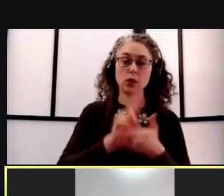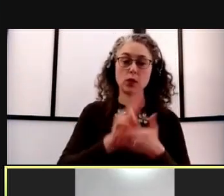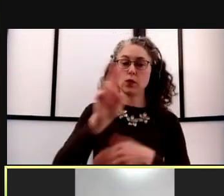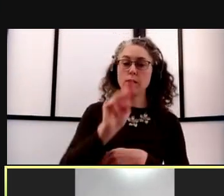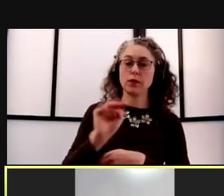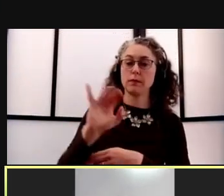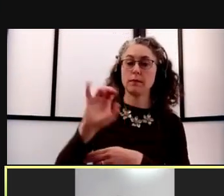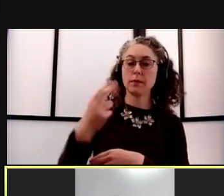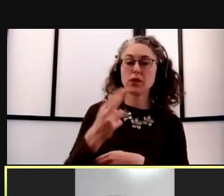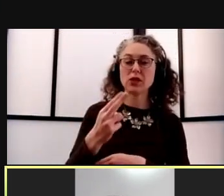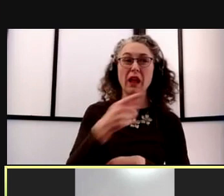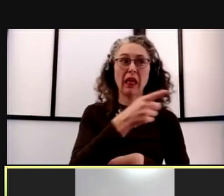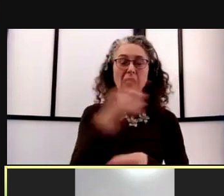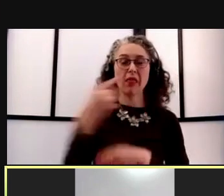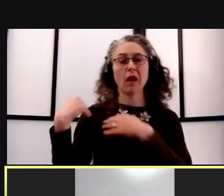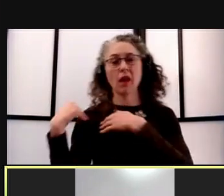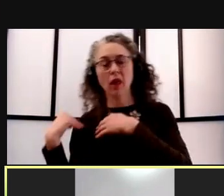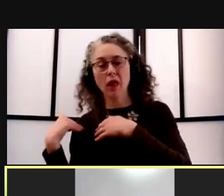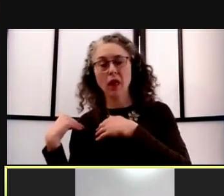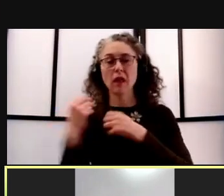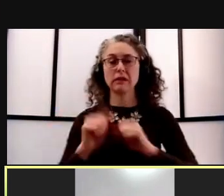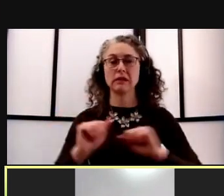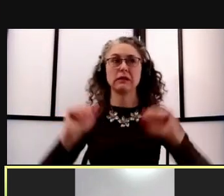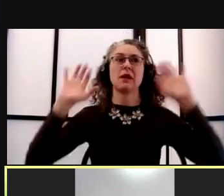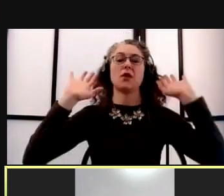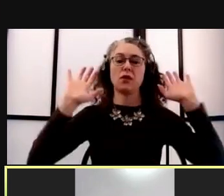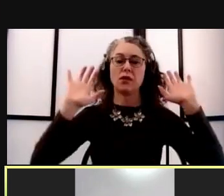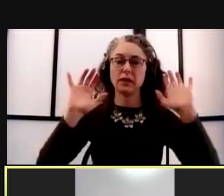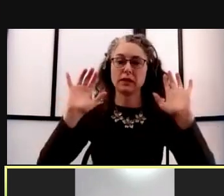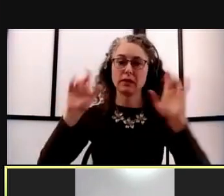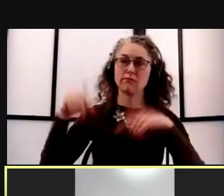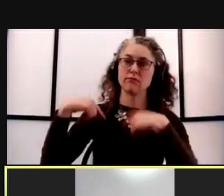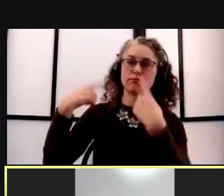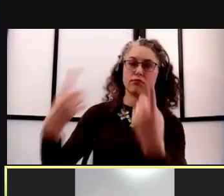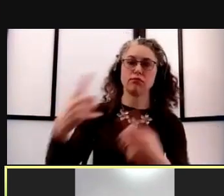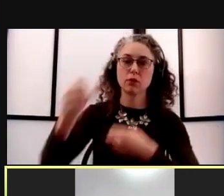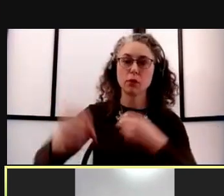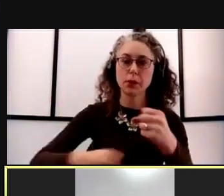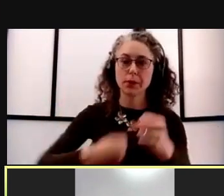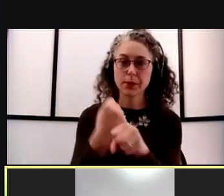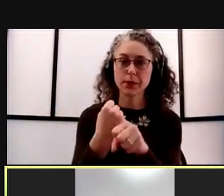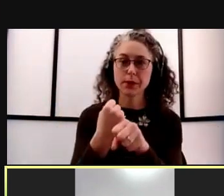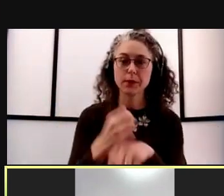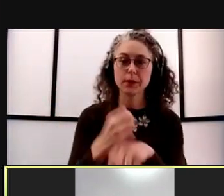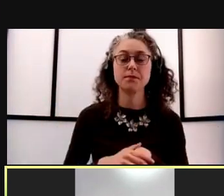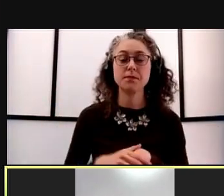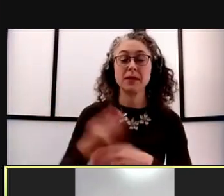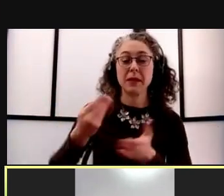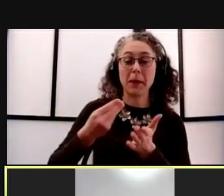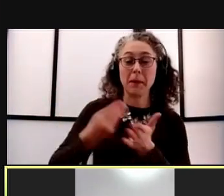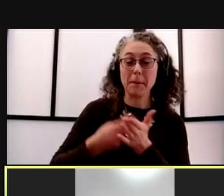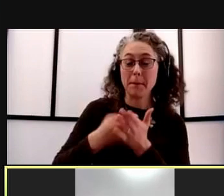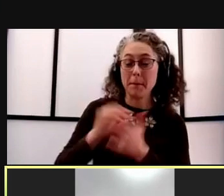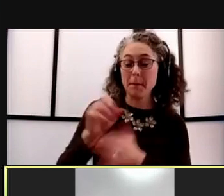that they have endured and the sacrifices they've made over the past year. The salary and hiring freezes in particular